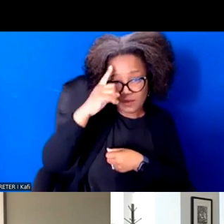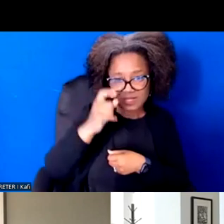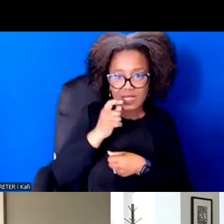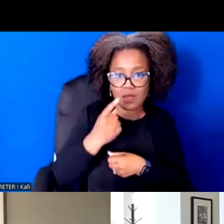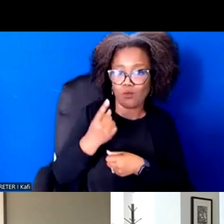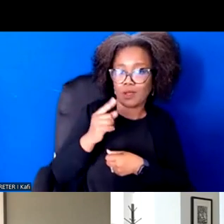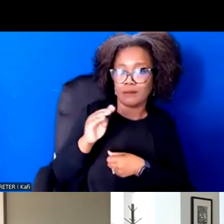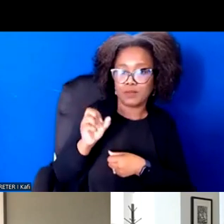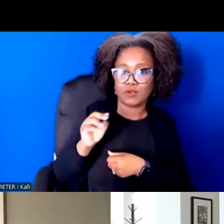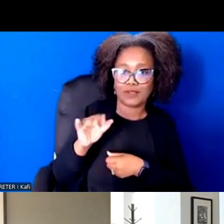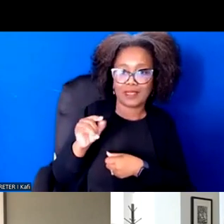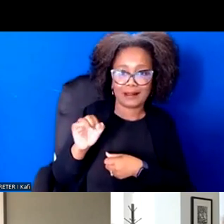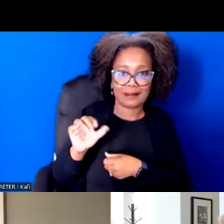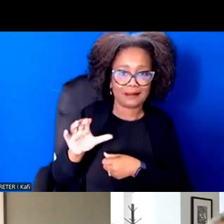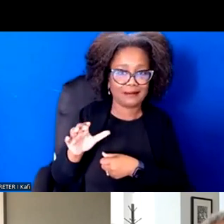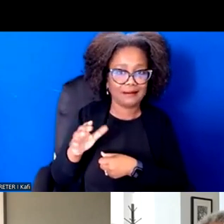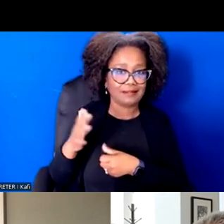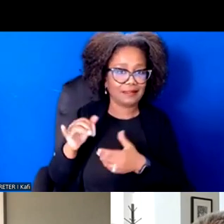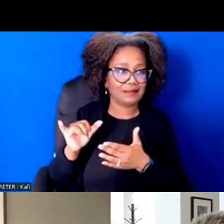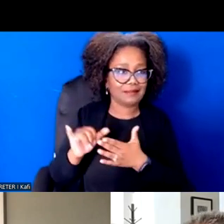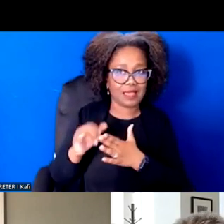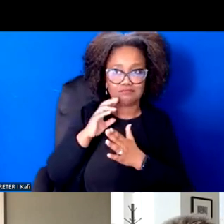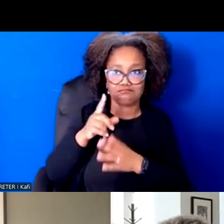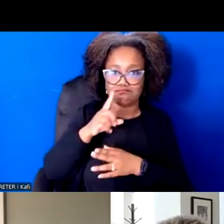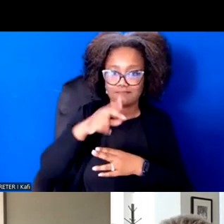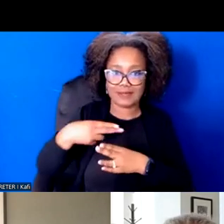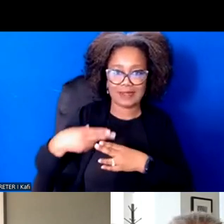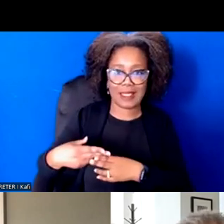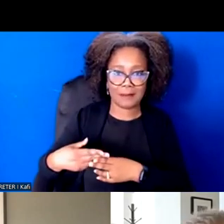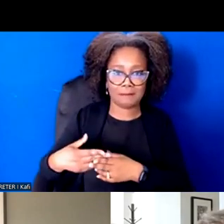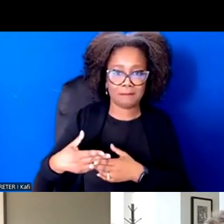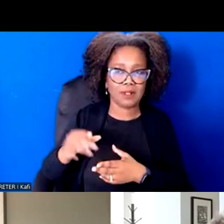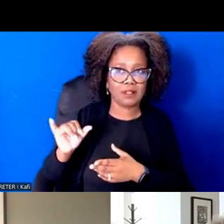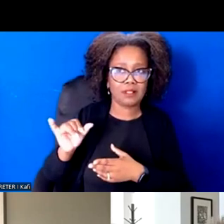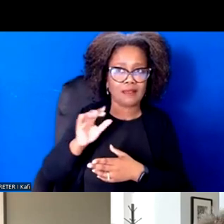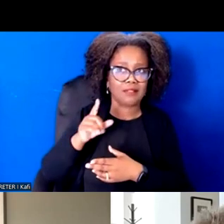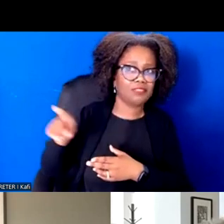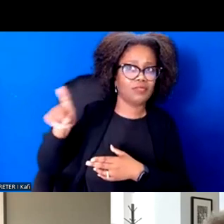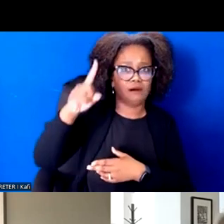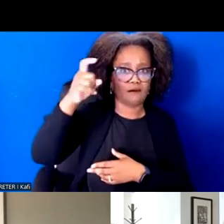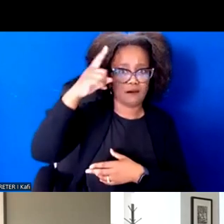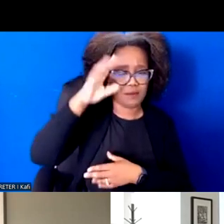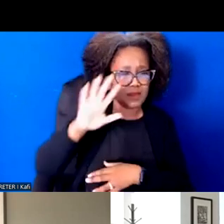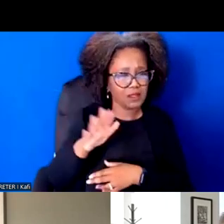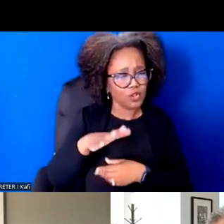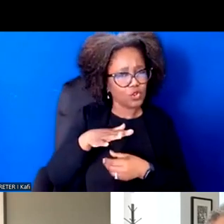But it's actually our neighbors. It's actually our family members who care for us. They're the people who teach our children. They're the people who keep our water and food safe.